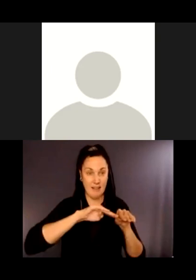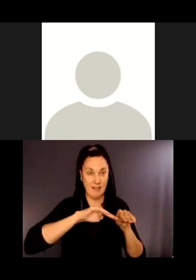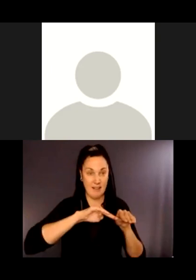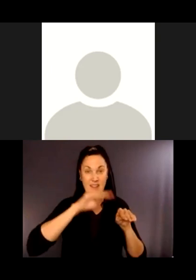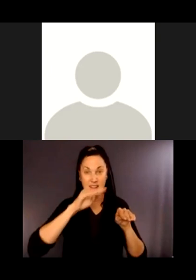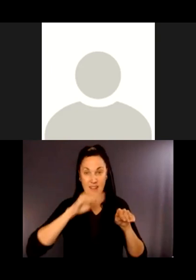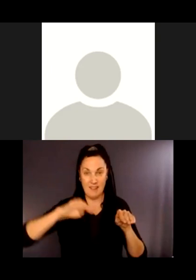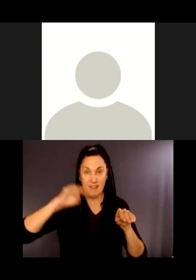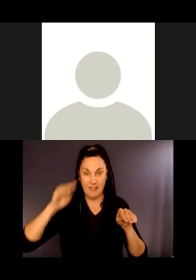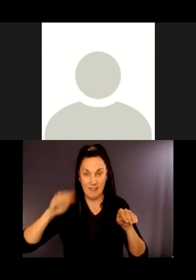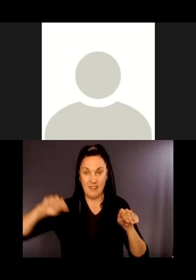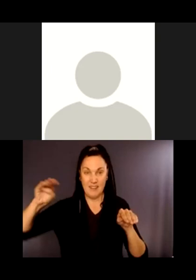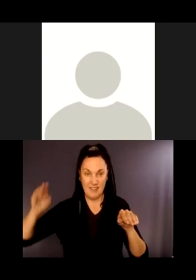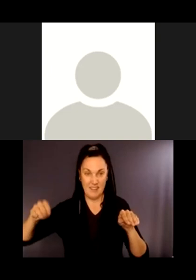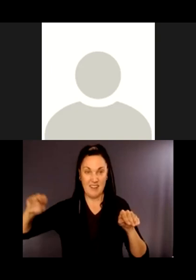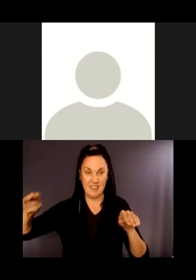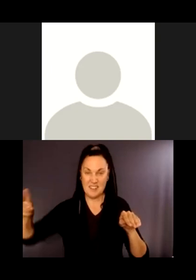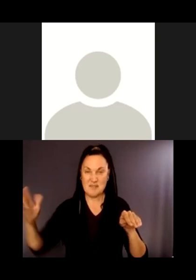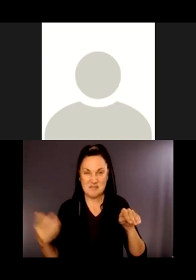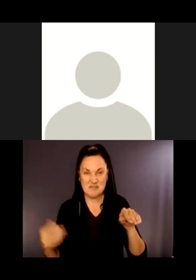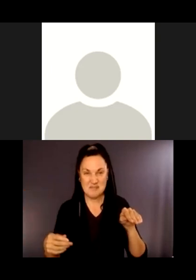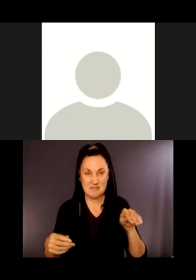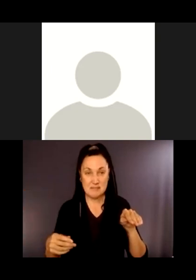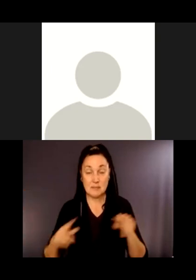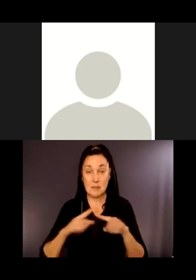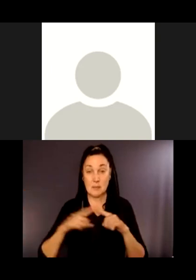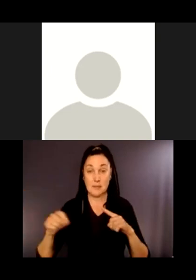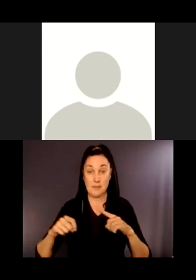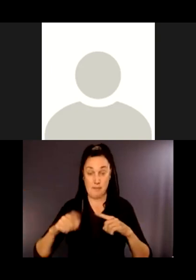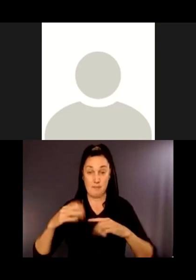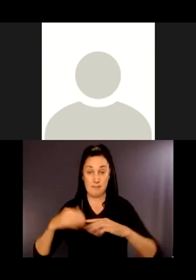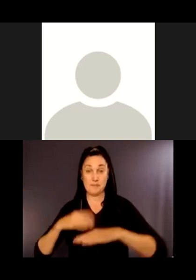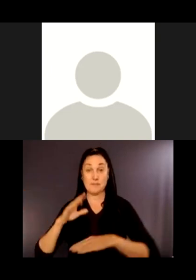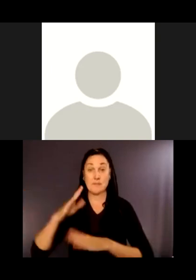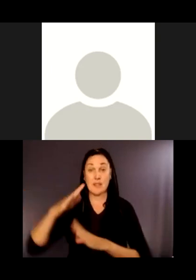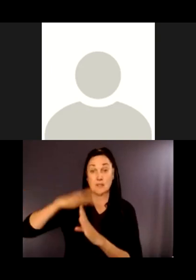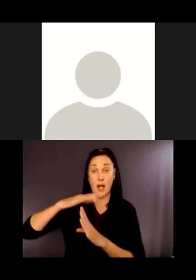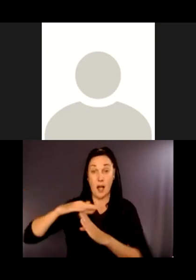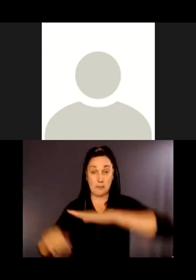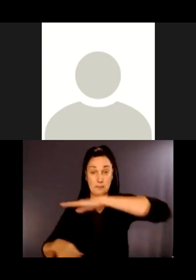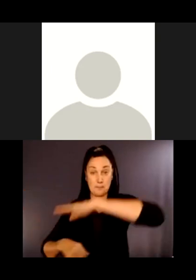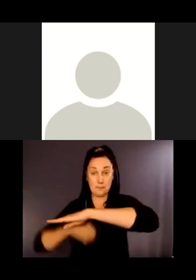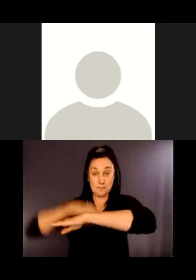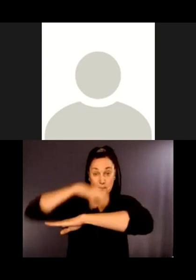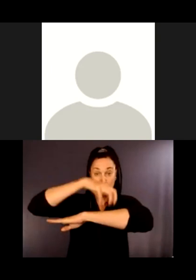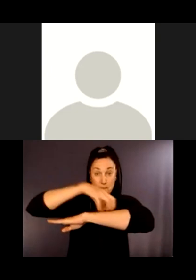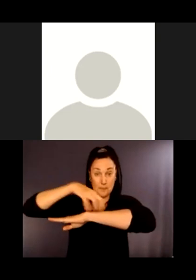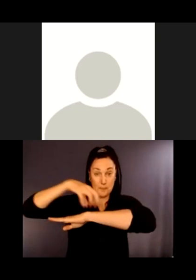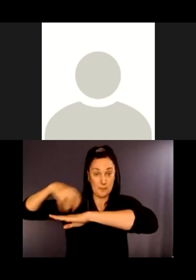That big, green irregular shape. On the top, there are small little black forms that are not even easy to see.